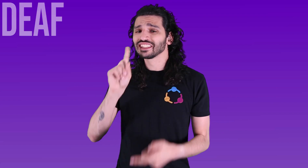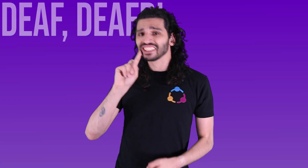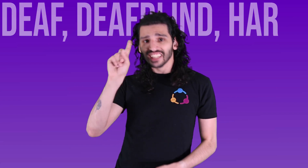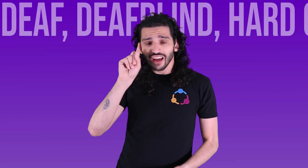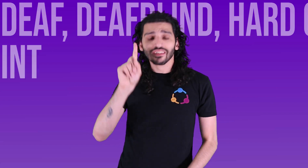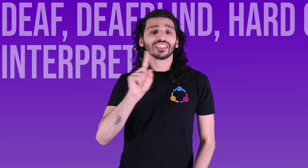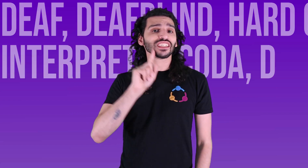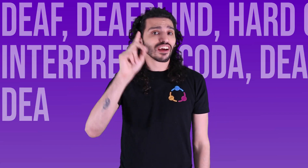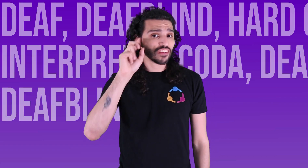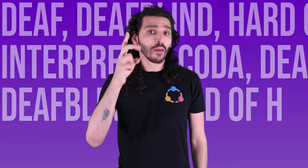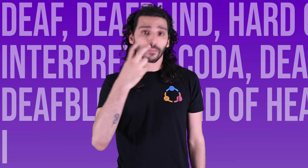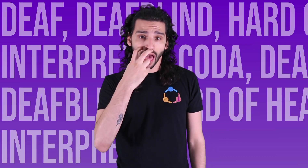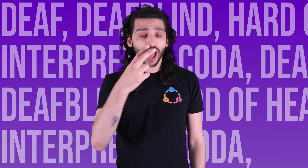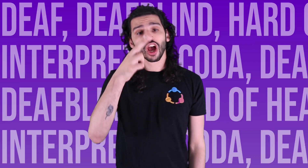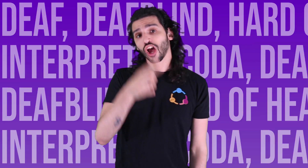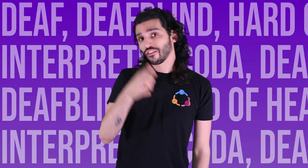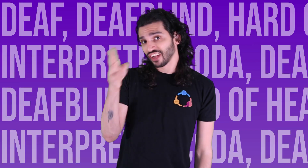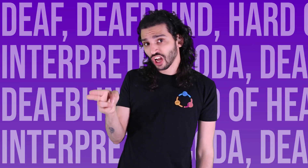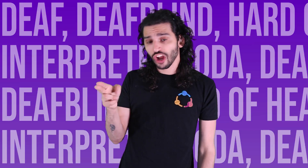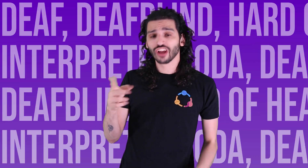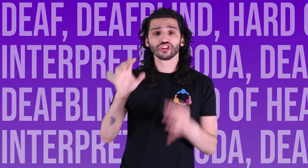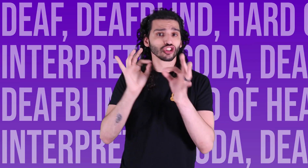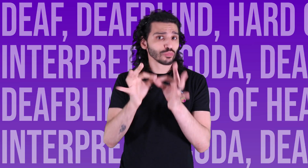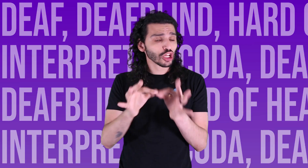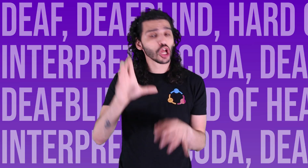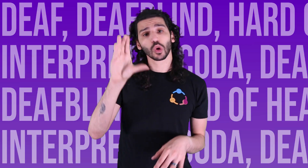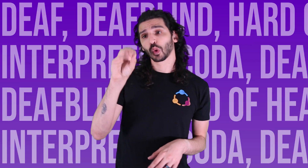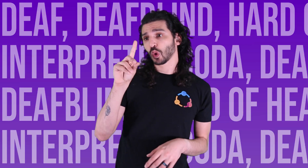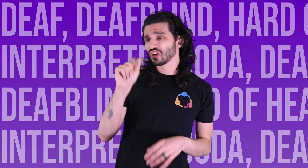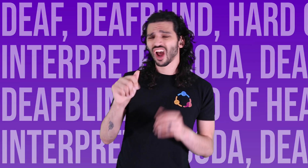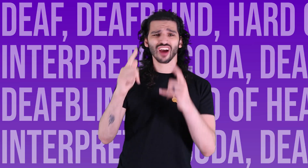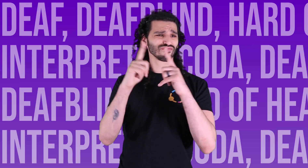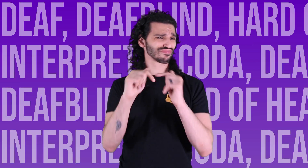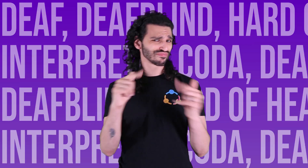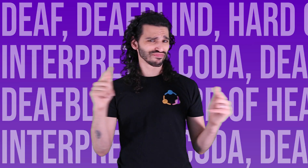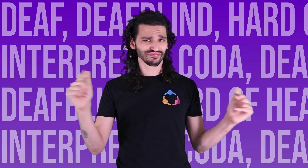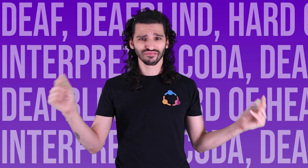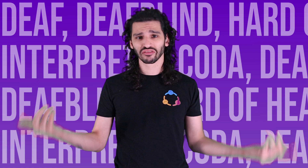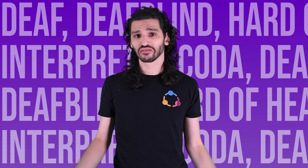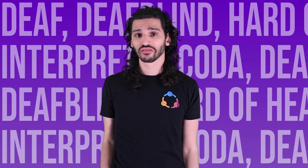Deaf, DeafBlind, Hard of Hearing, Interpreters, Coda, Etc.